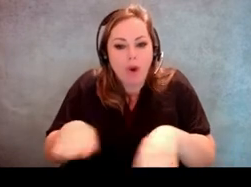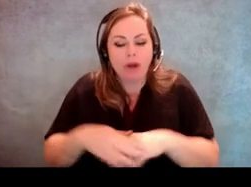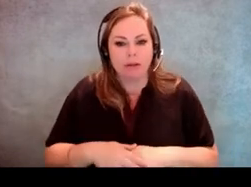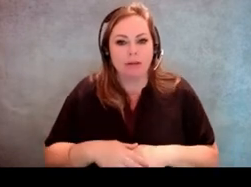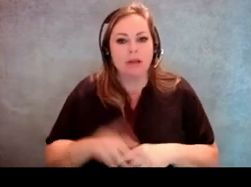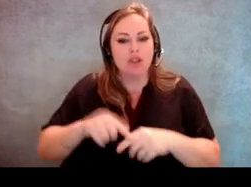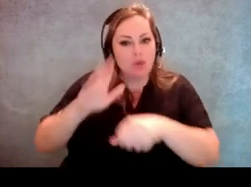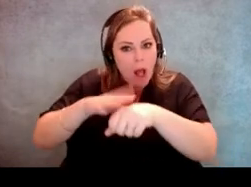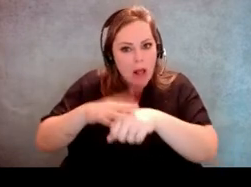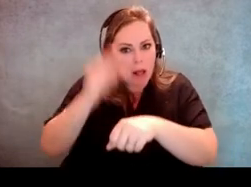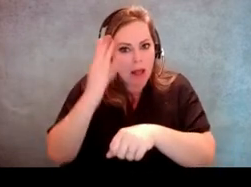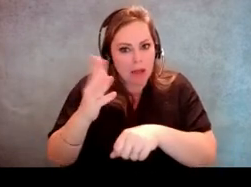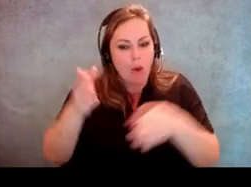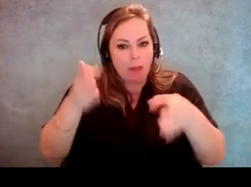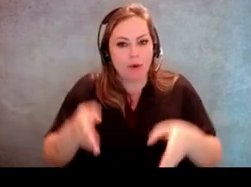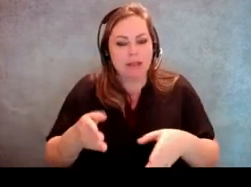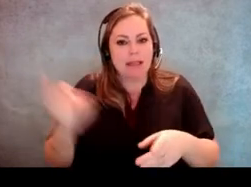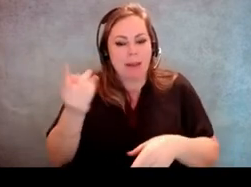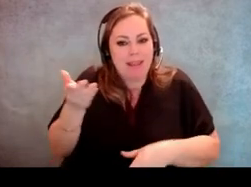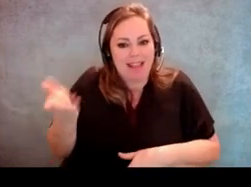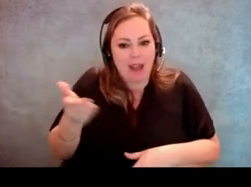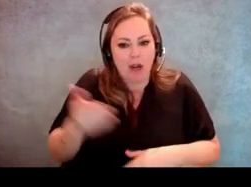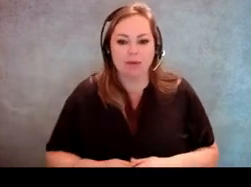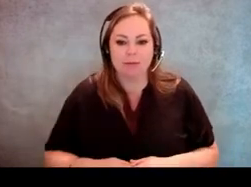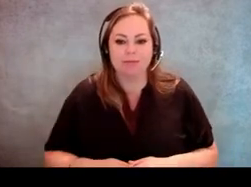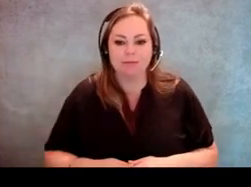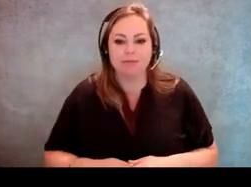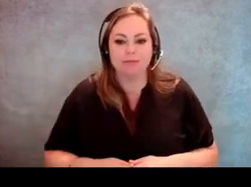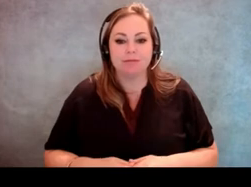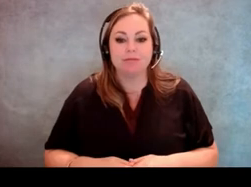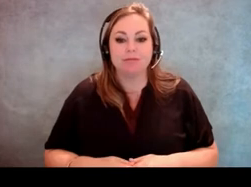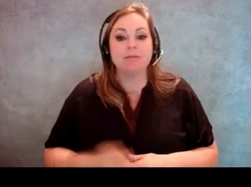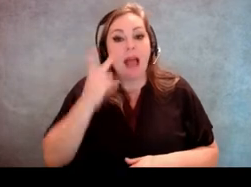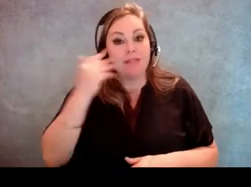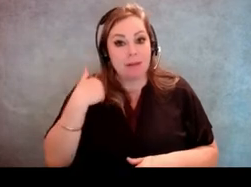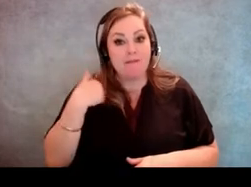So let's say, like, I've seen a lot of, sometimes I've seen like fire extinguishers